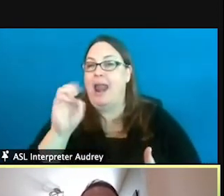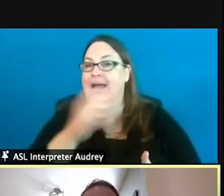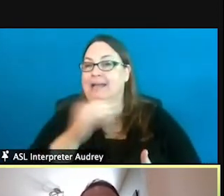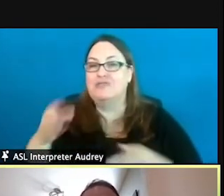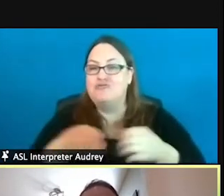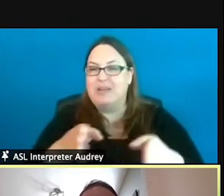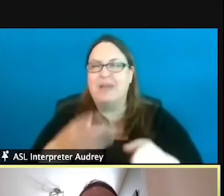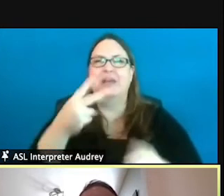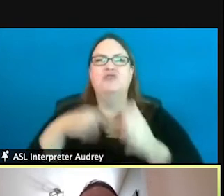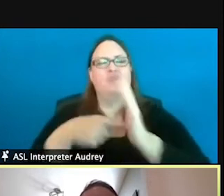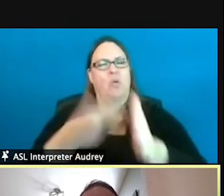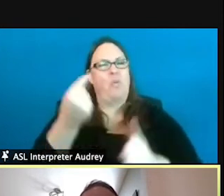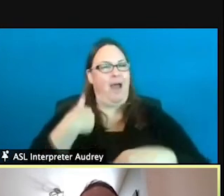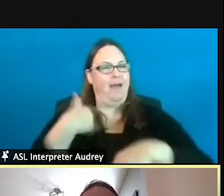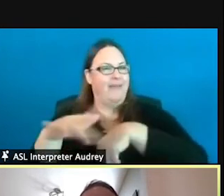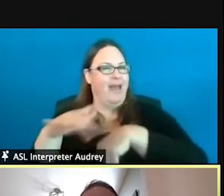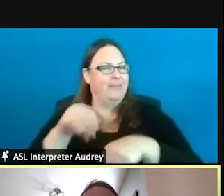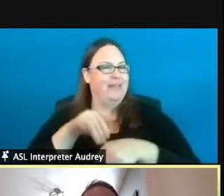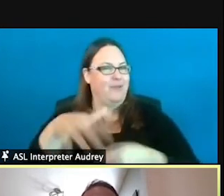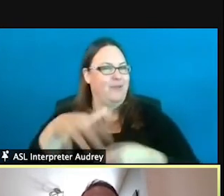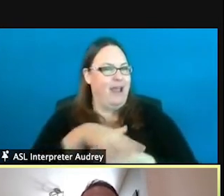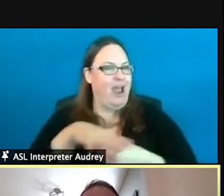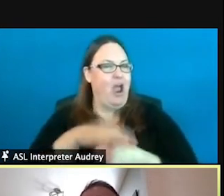And it ties in a lot of information that we collect.